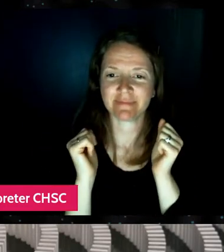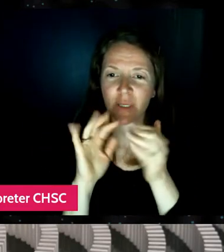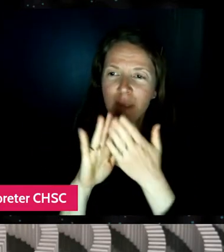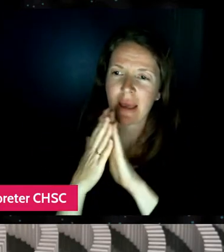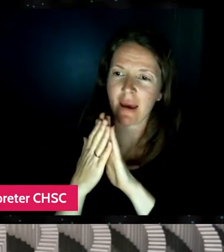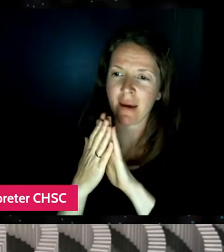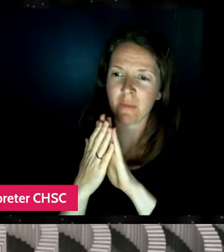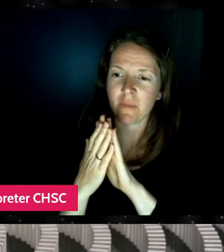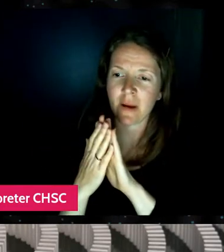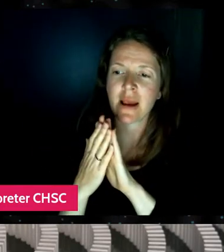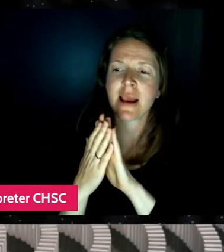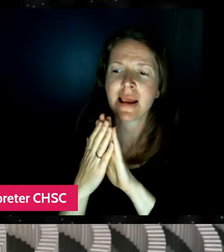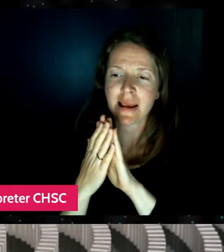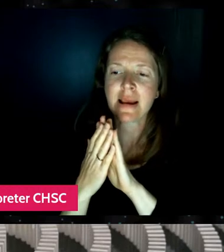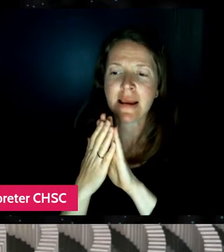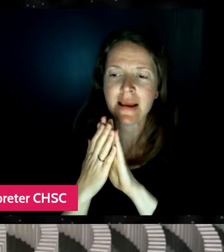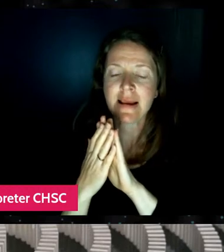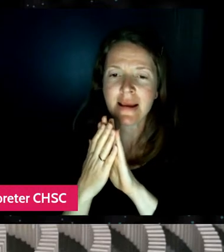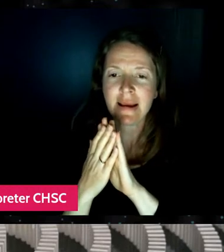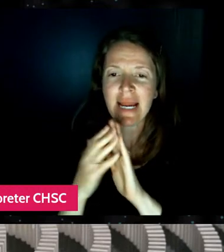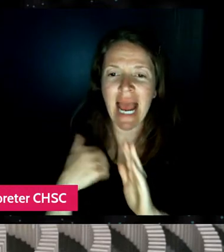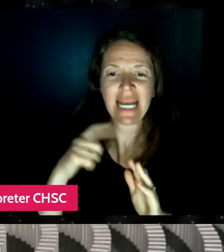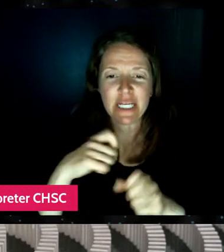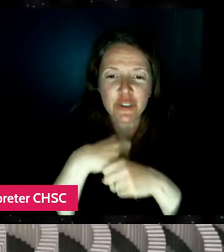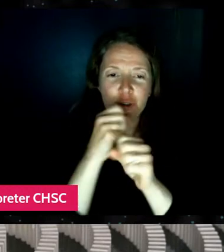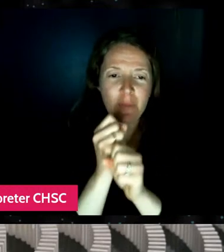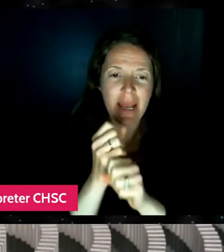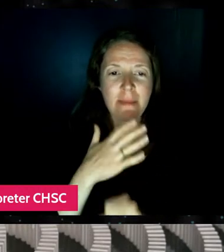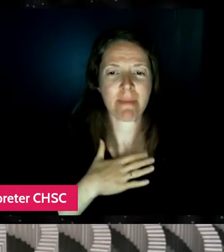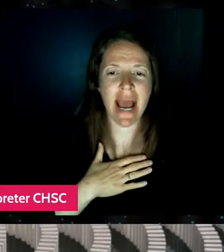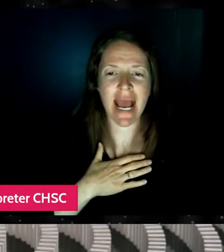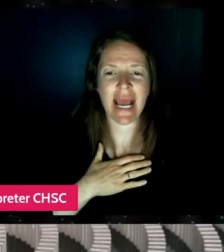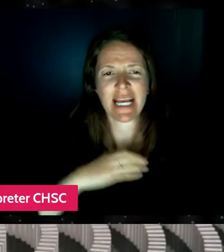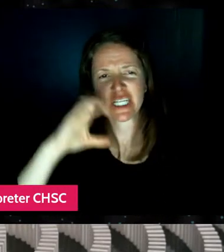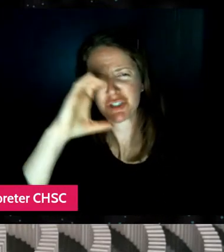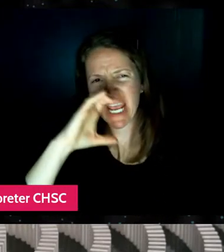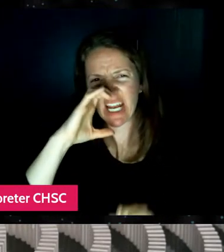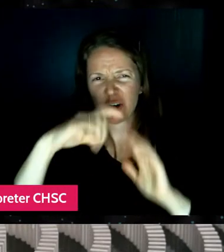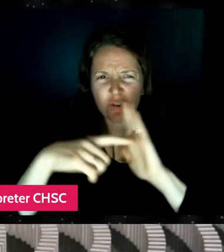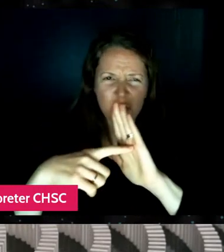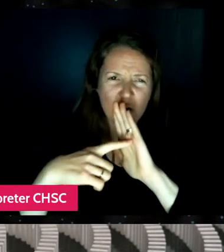okay, I gotta make a brand, like, what does my channel stand for? How am I going to showcase that to the world?